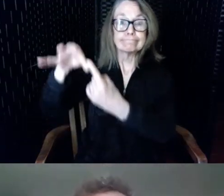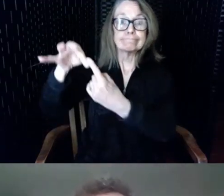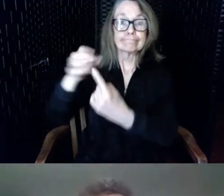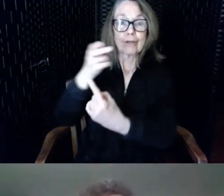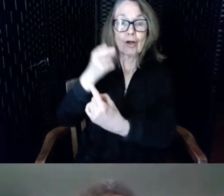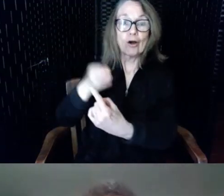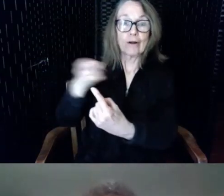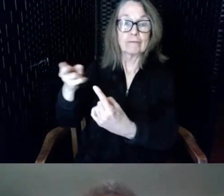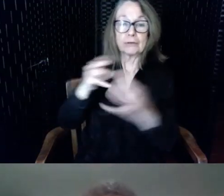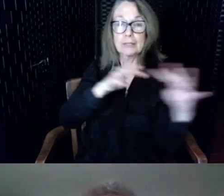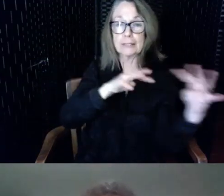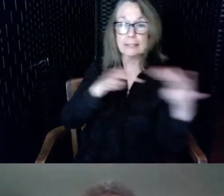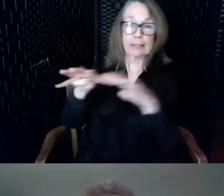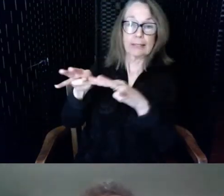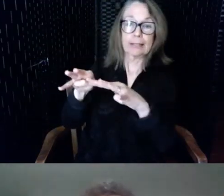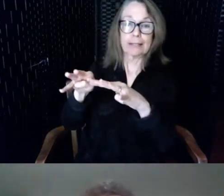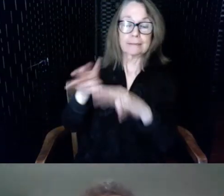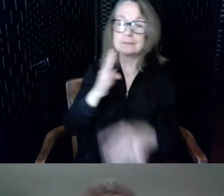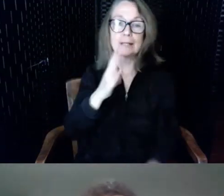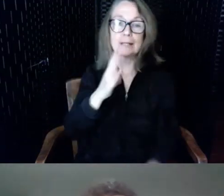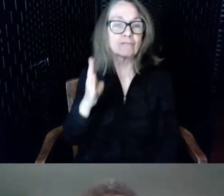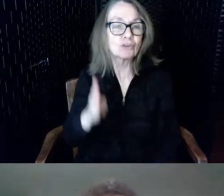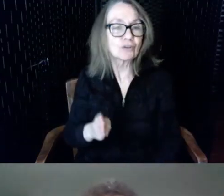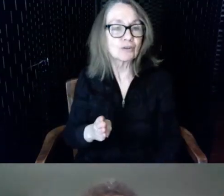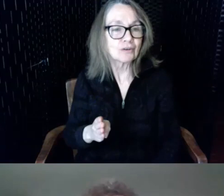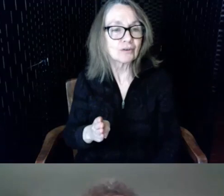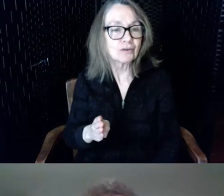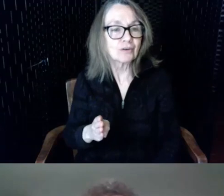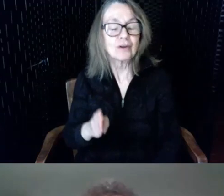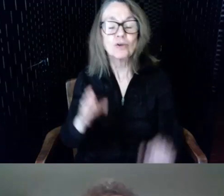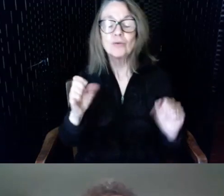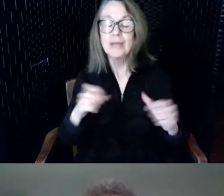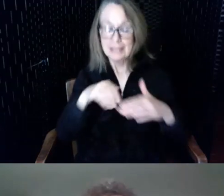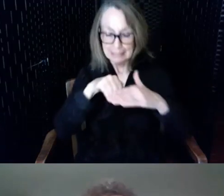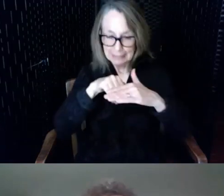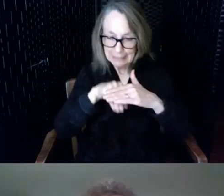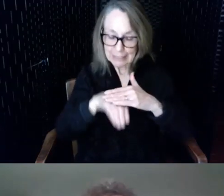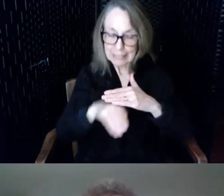out when they enter a program room the hearing loop is always on